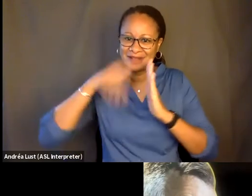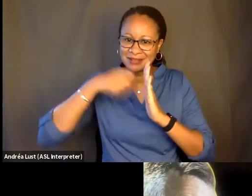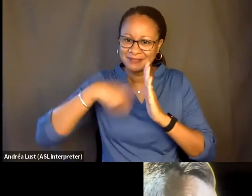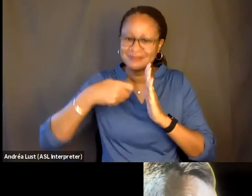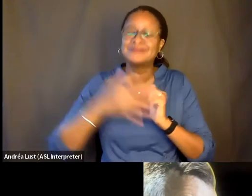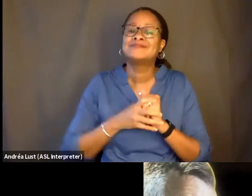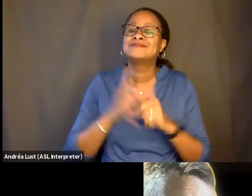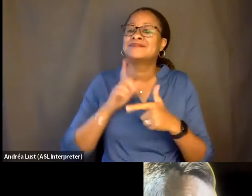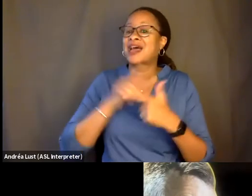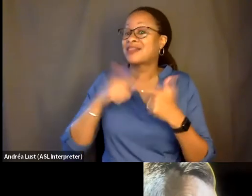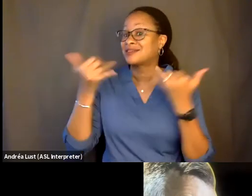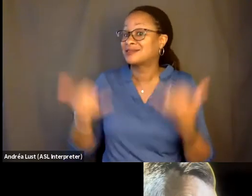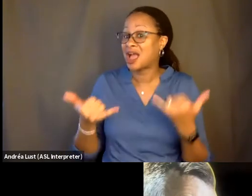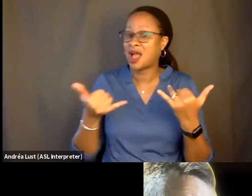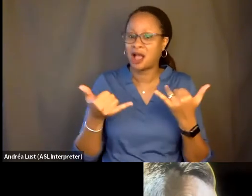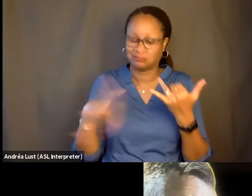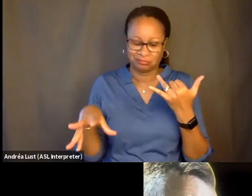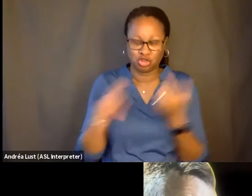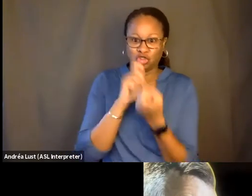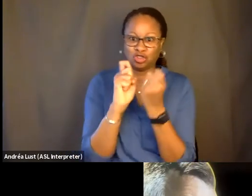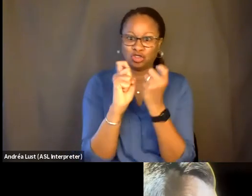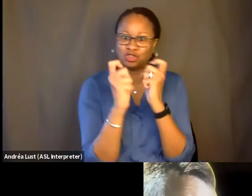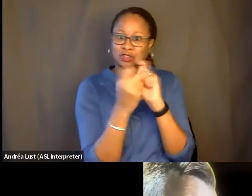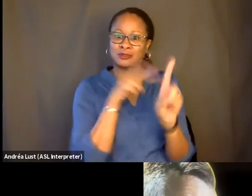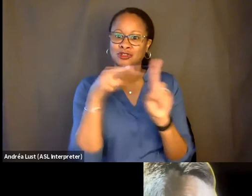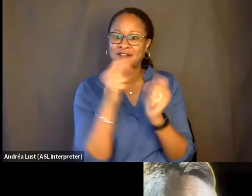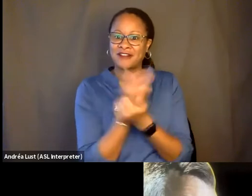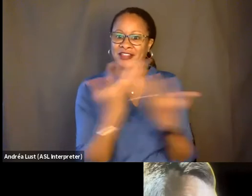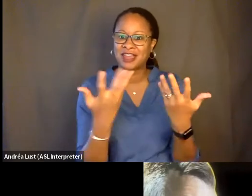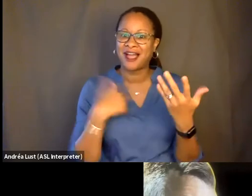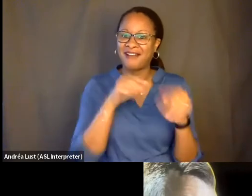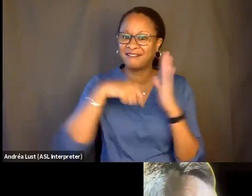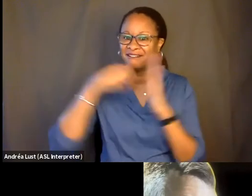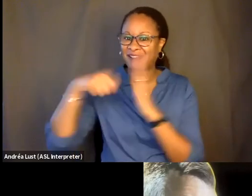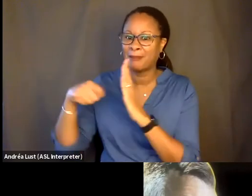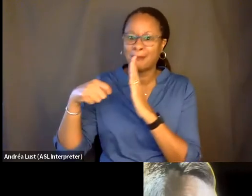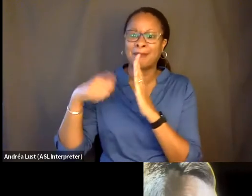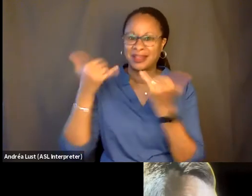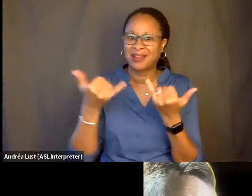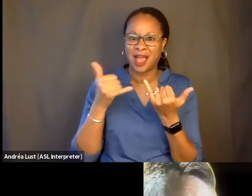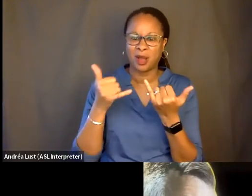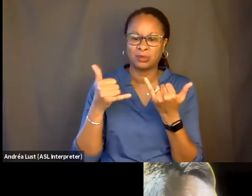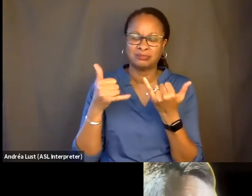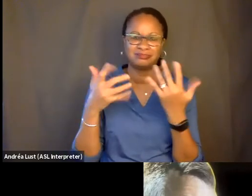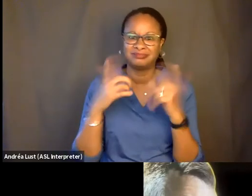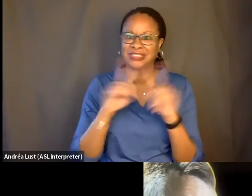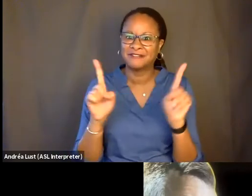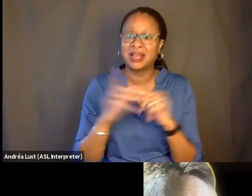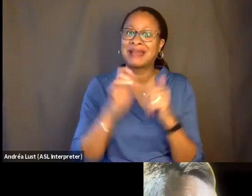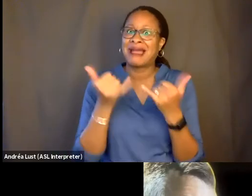And now that colors everything I film. Like, moving forward, everything I film, I'm-- I'm suddenly present.